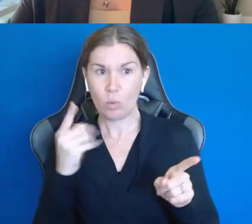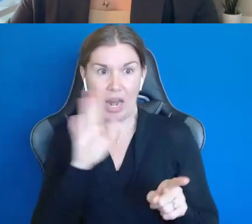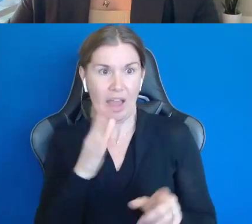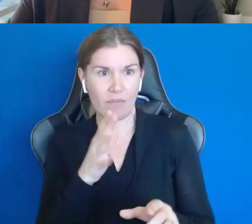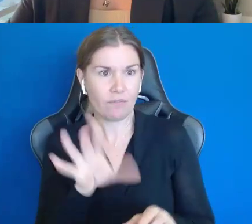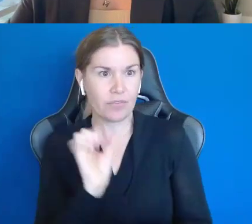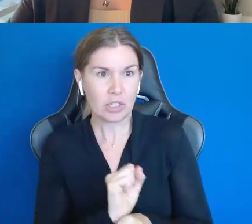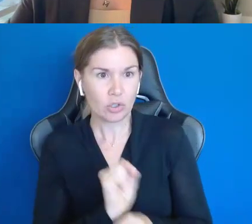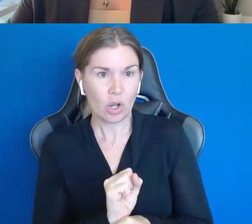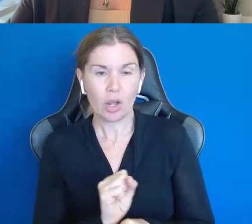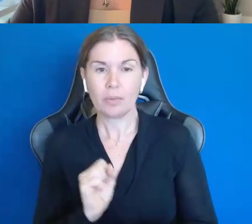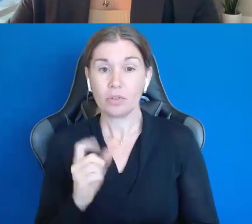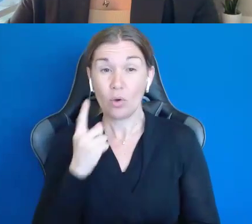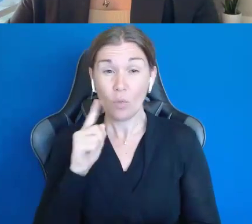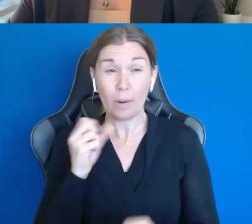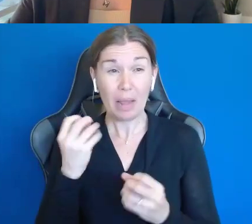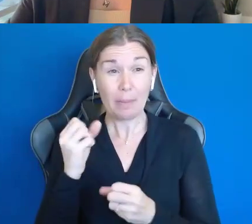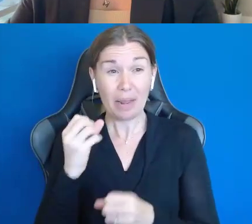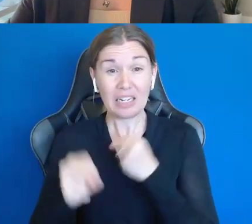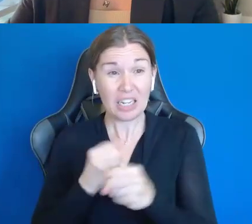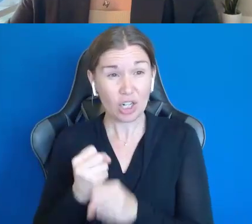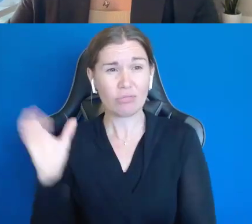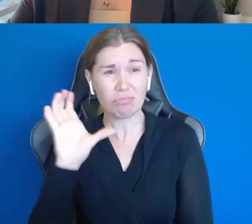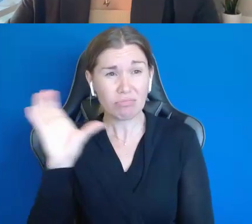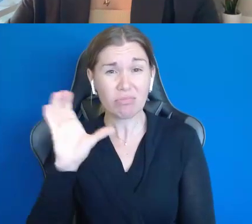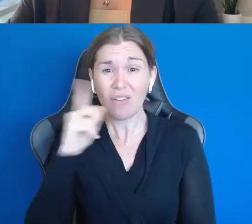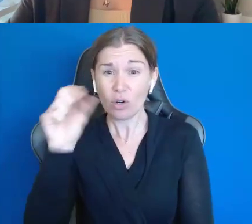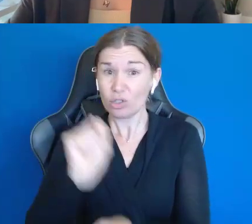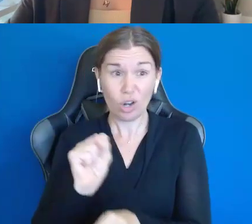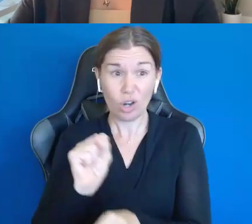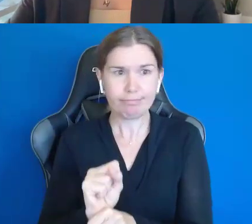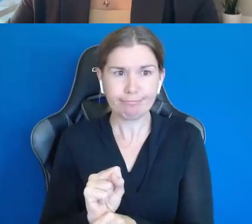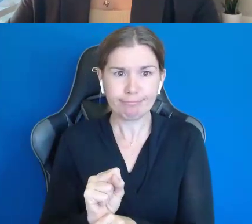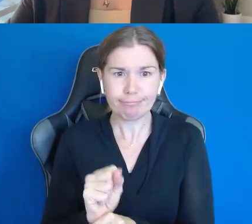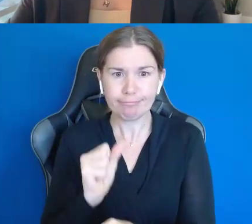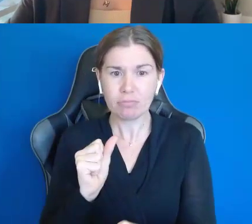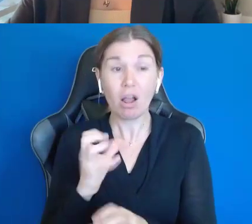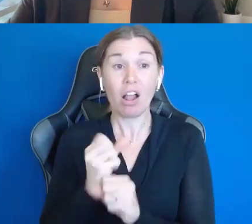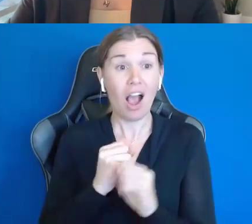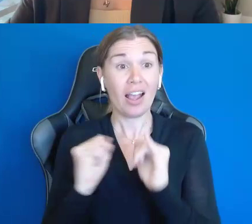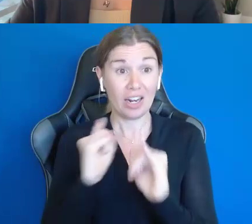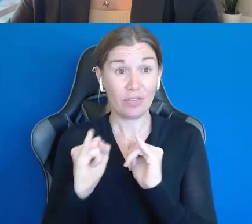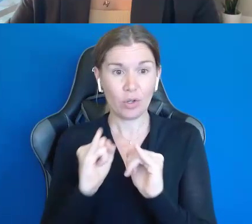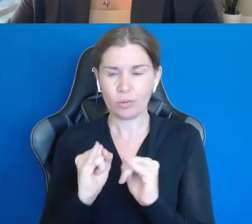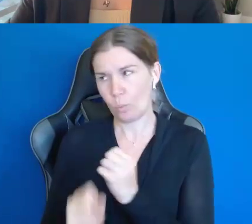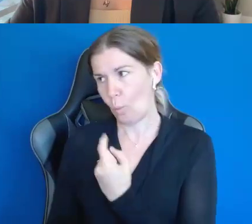So, for years, he tried to find employment. Got a few interviews >> MICHAEL COYNE: One.